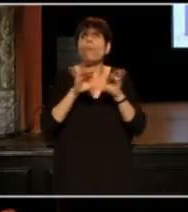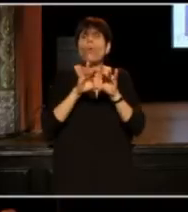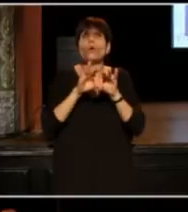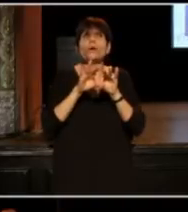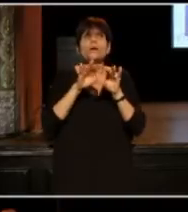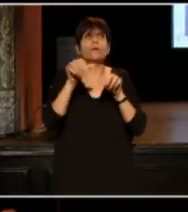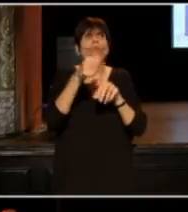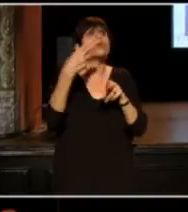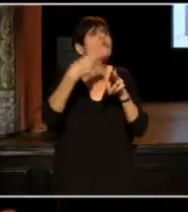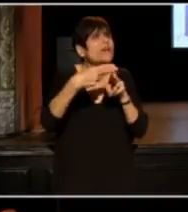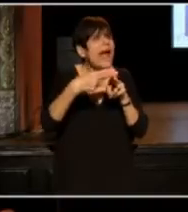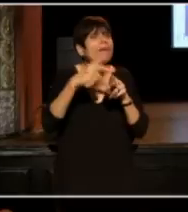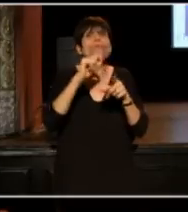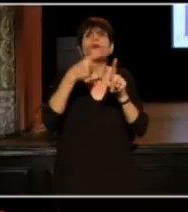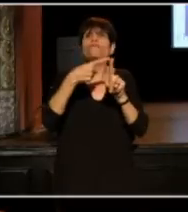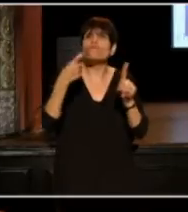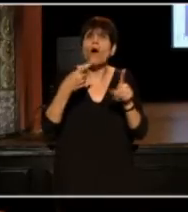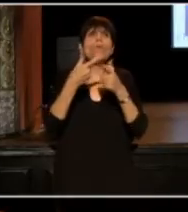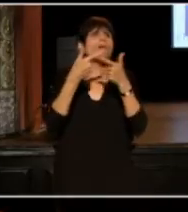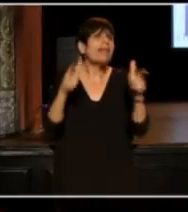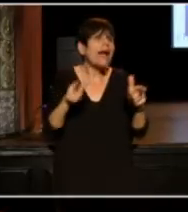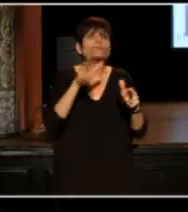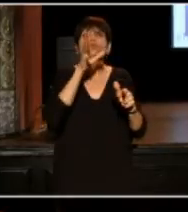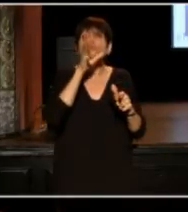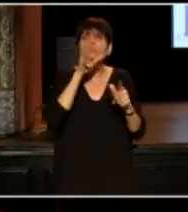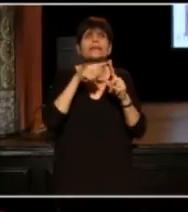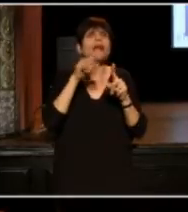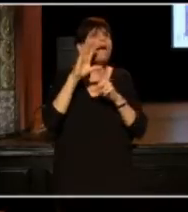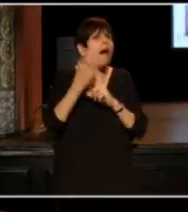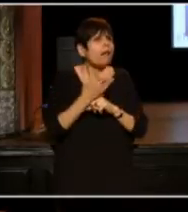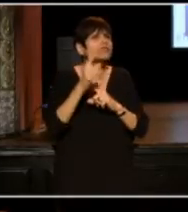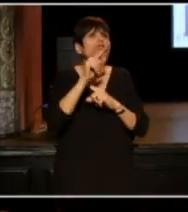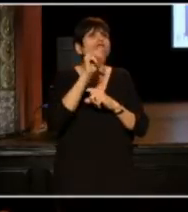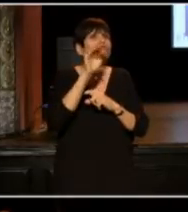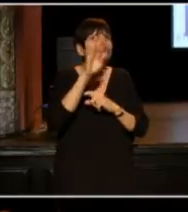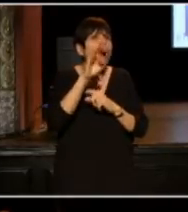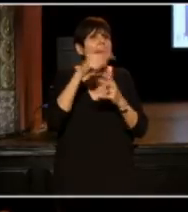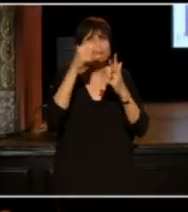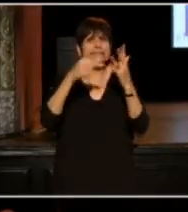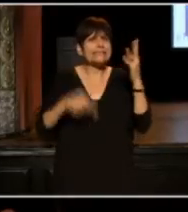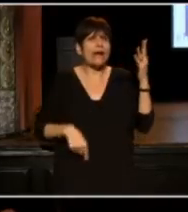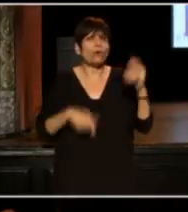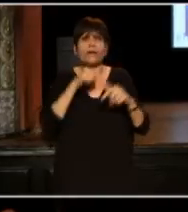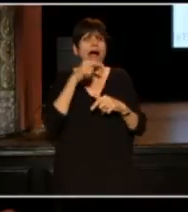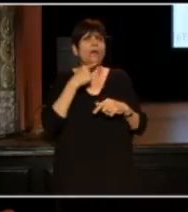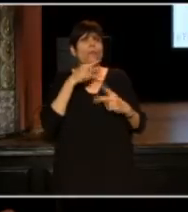what your name is, where you come from, what language do you speak, what's your culture, what's your tribe. So I knew I was black.